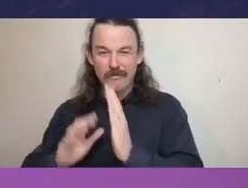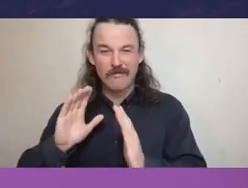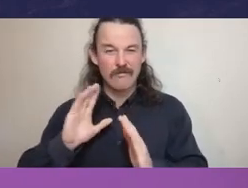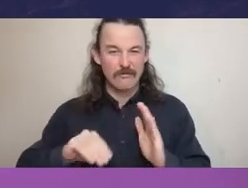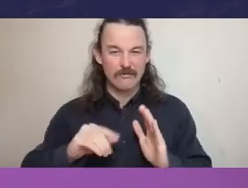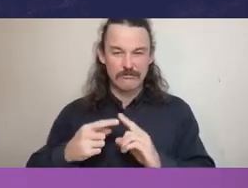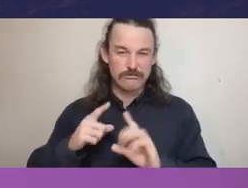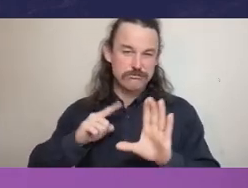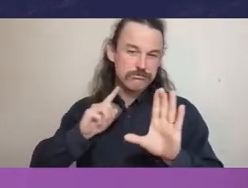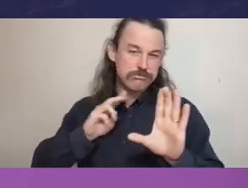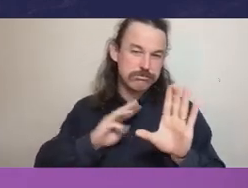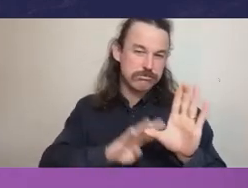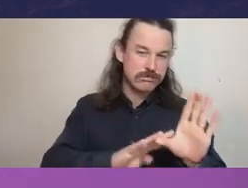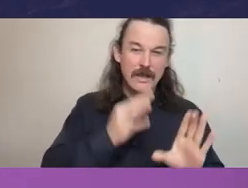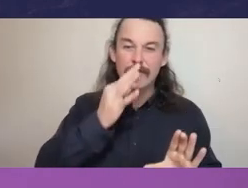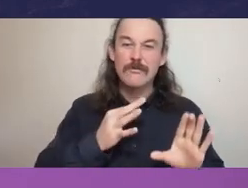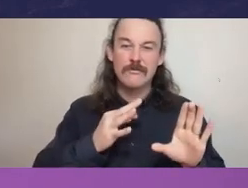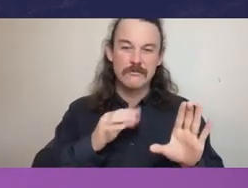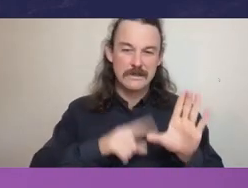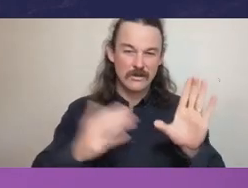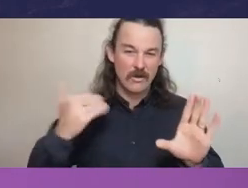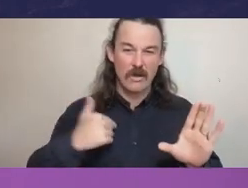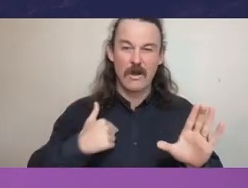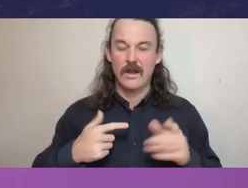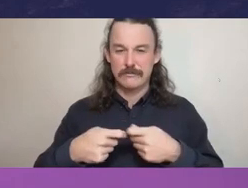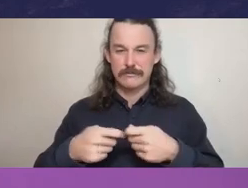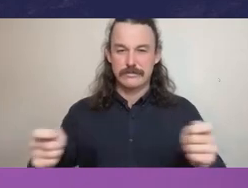A few years ago, I put out a report into which follows